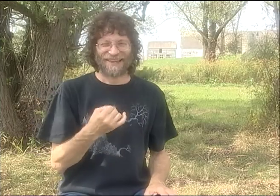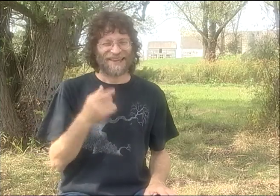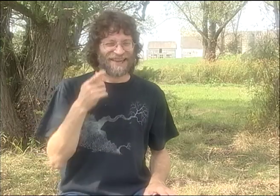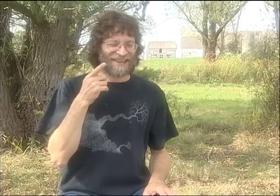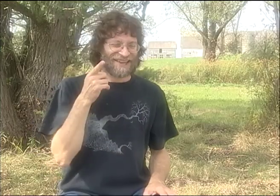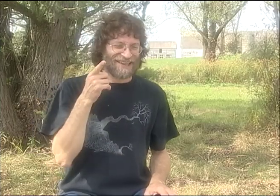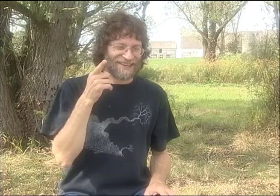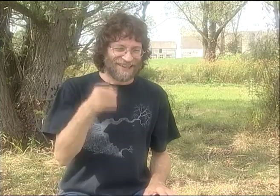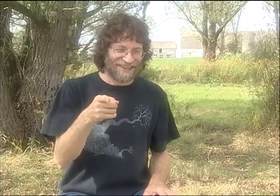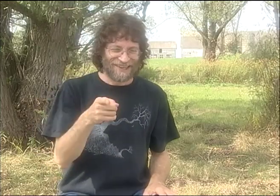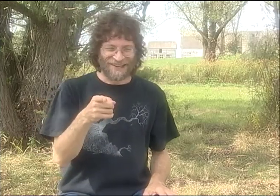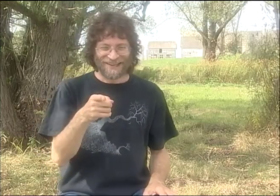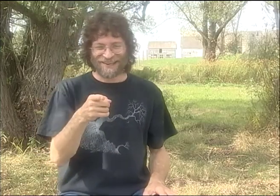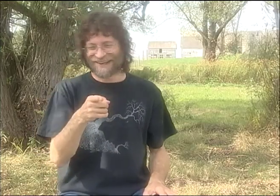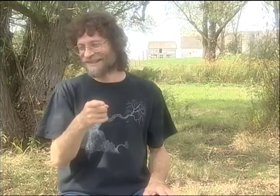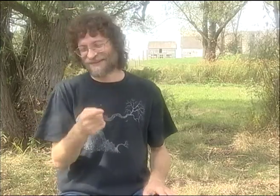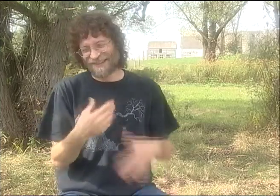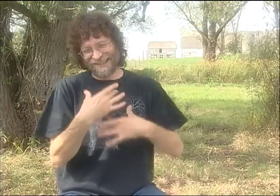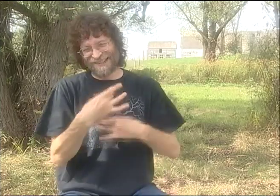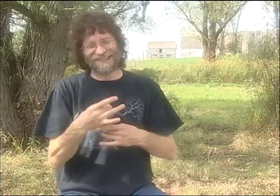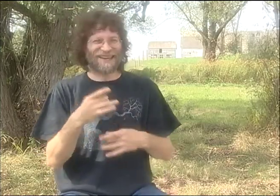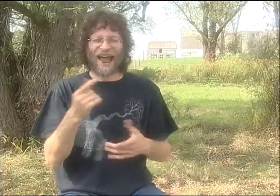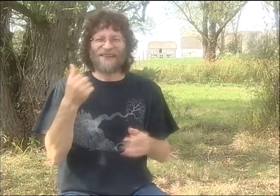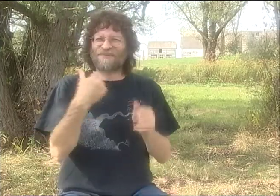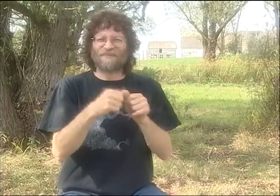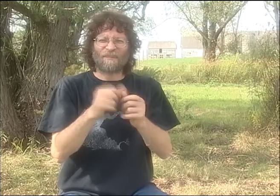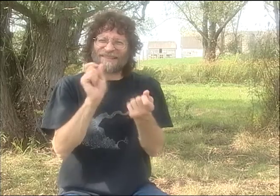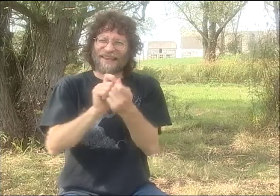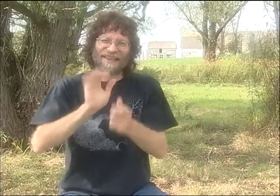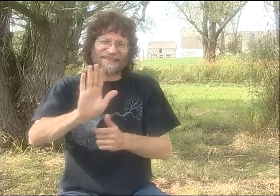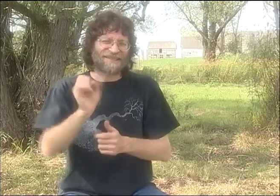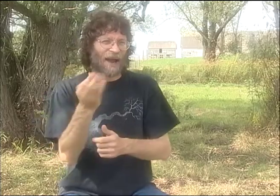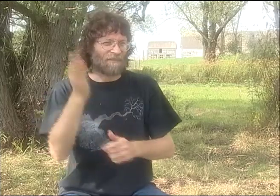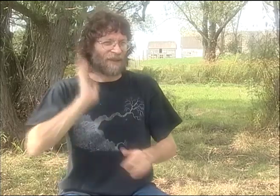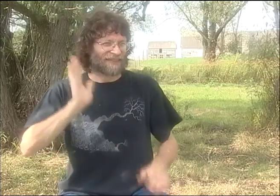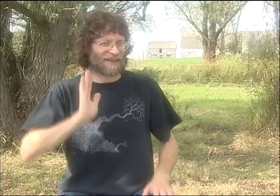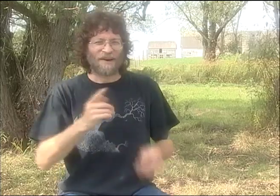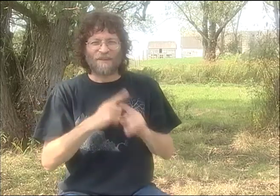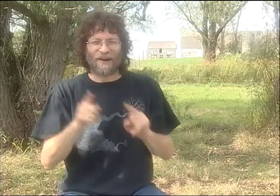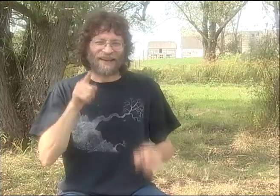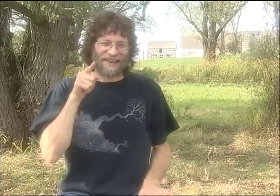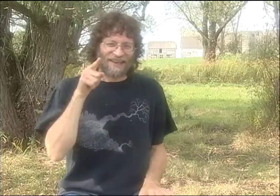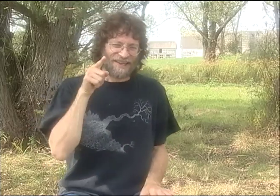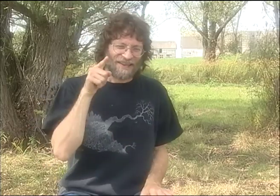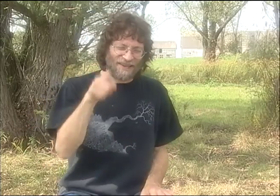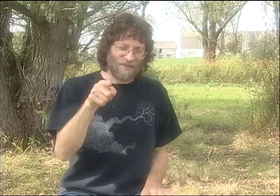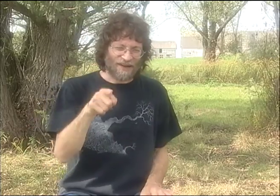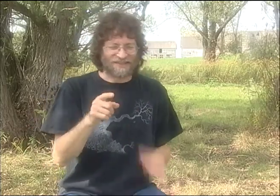DONNA WAS AN INTERPRETER. AND JIM...HE WAS--IT'S INTERESTING.